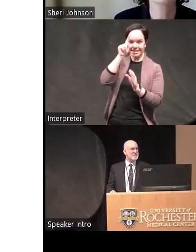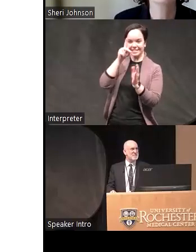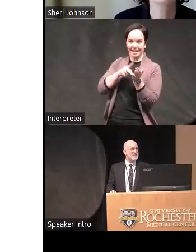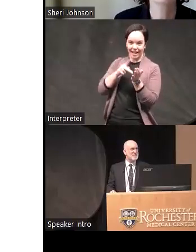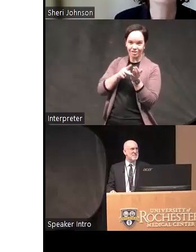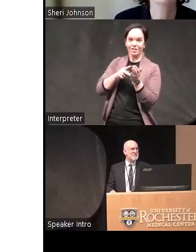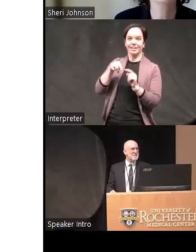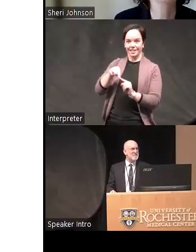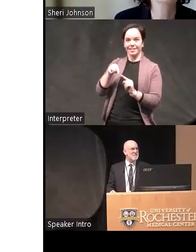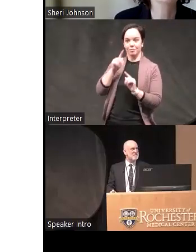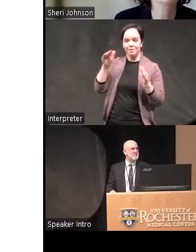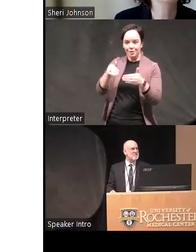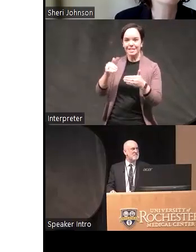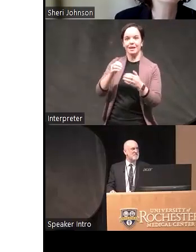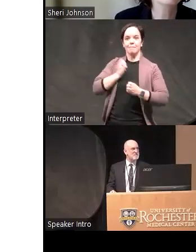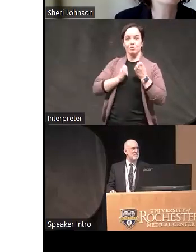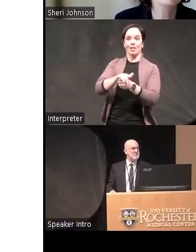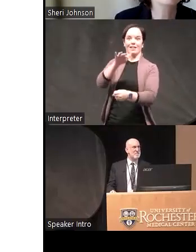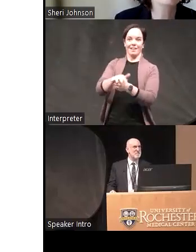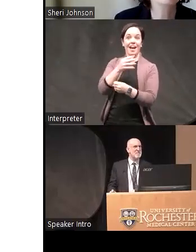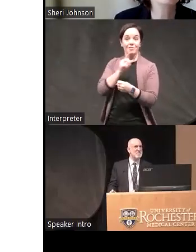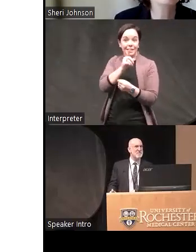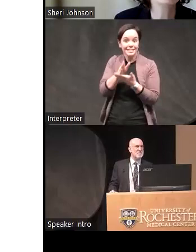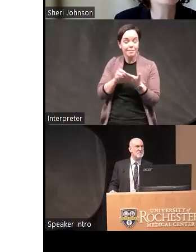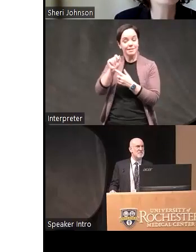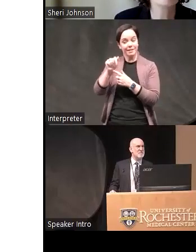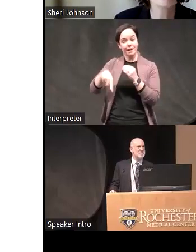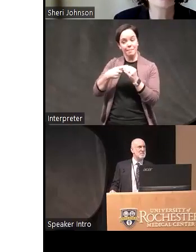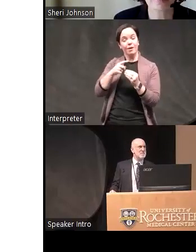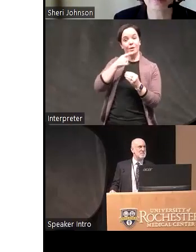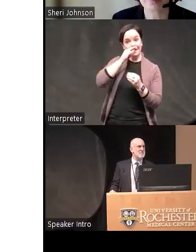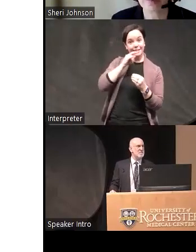about emotional outbursts and there is Divergent data about you know kids have ADHD versus don't